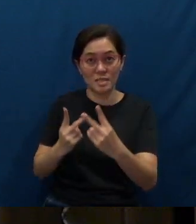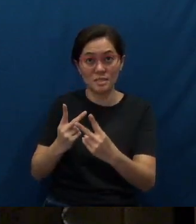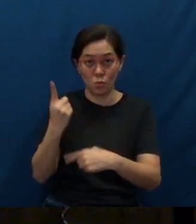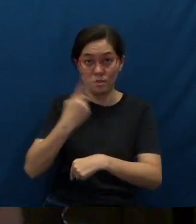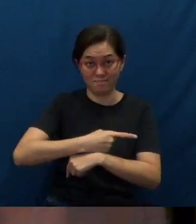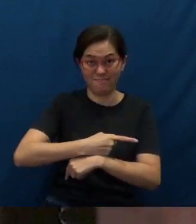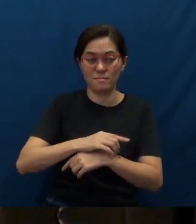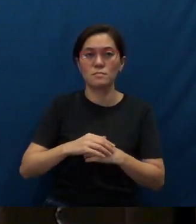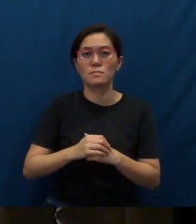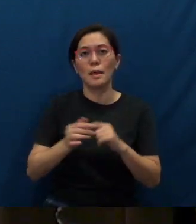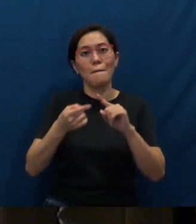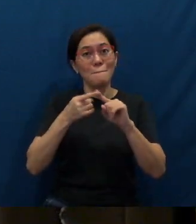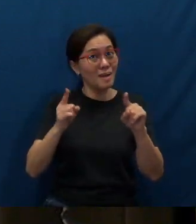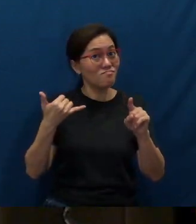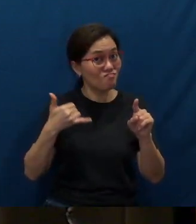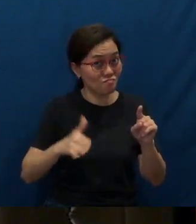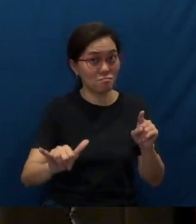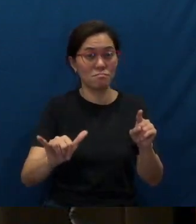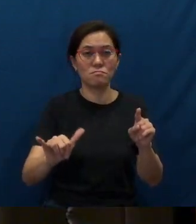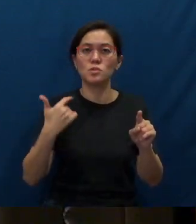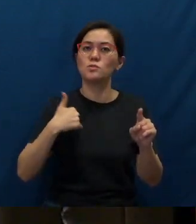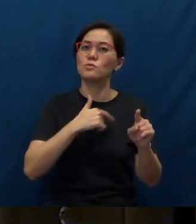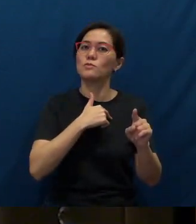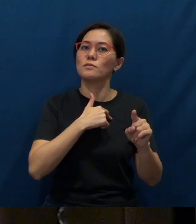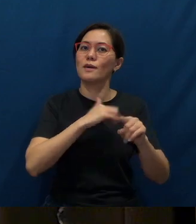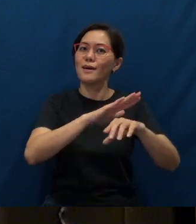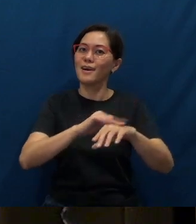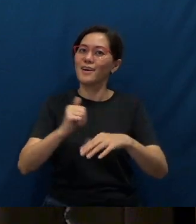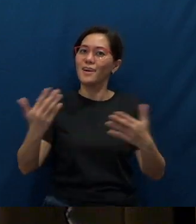But yet, we are called into the ministry of reconciliation,